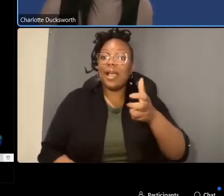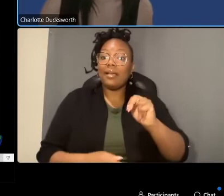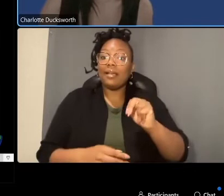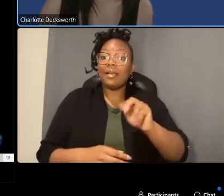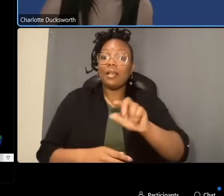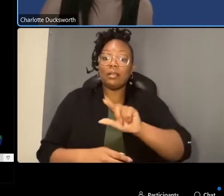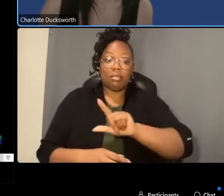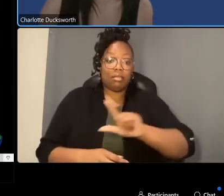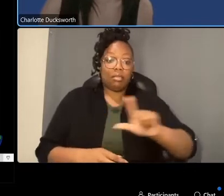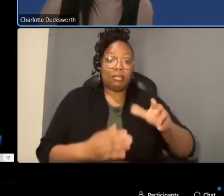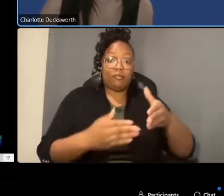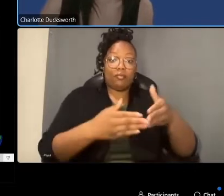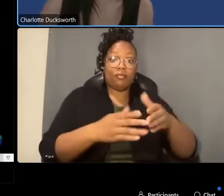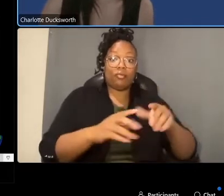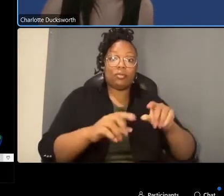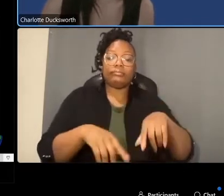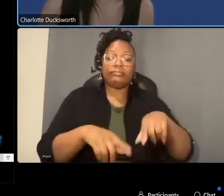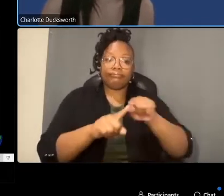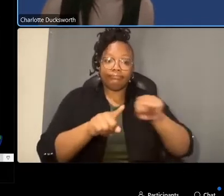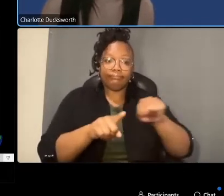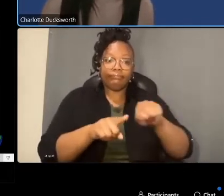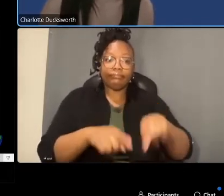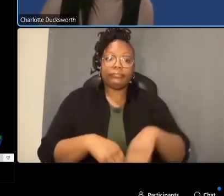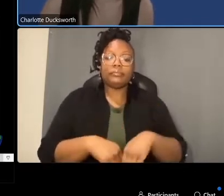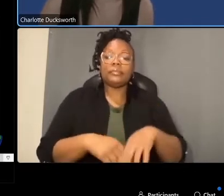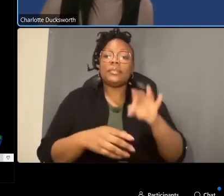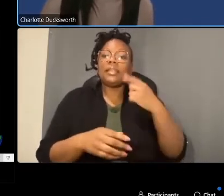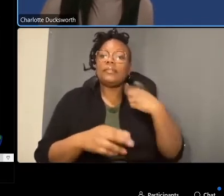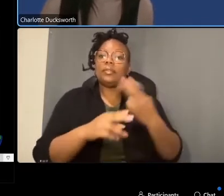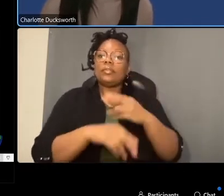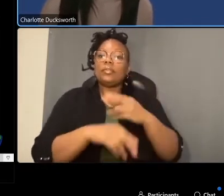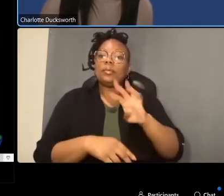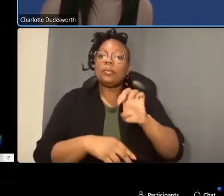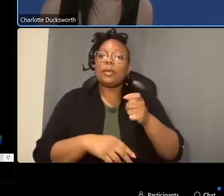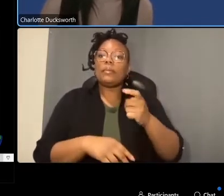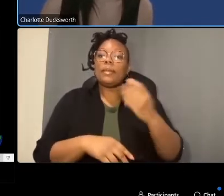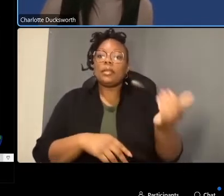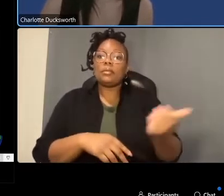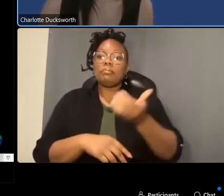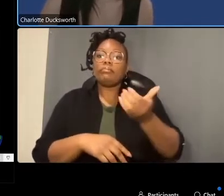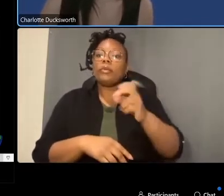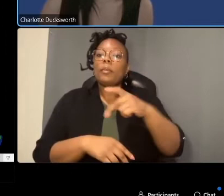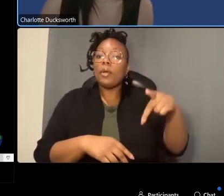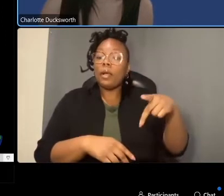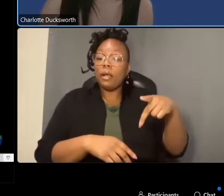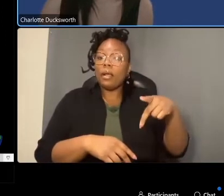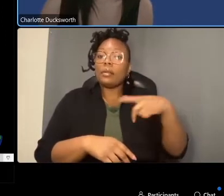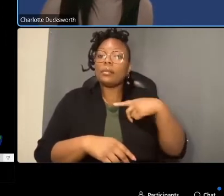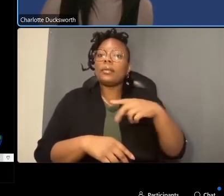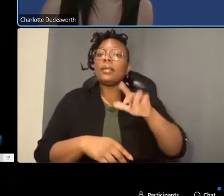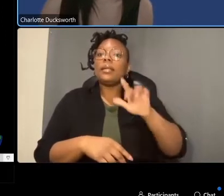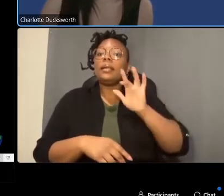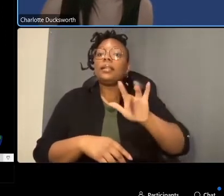left corner of your window if you're using the webex mobile application click the three dot icon